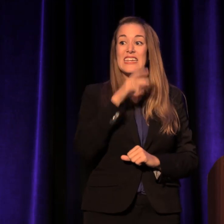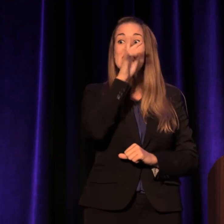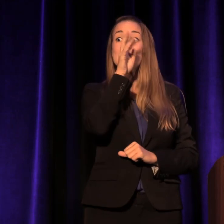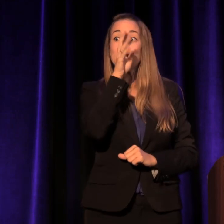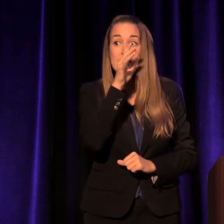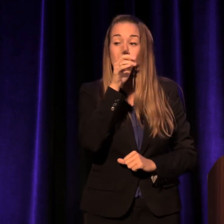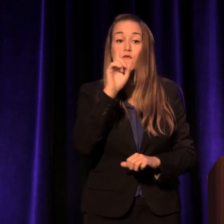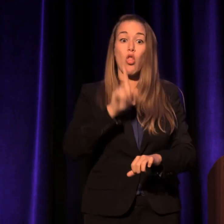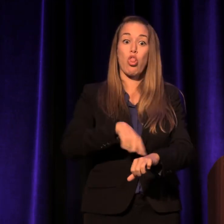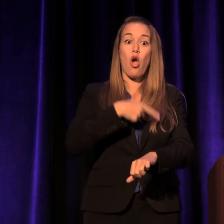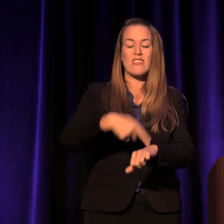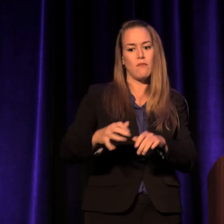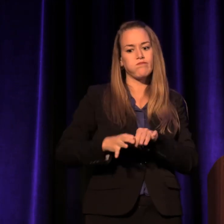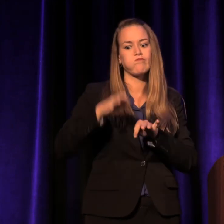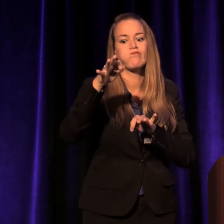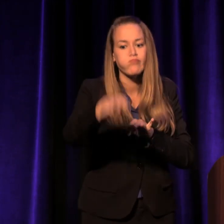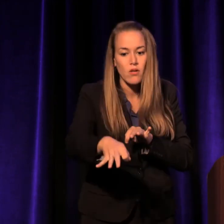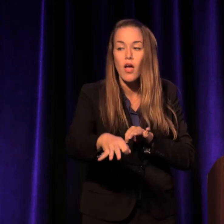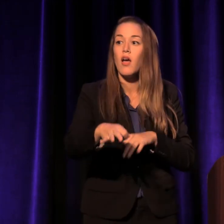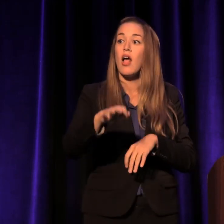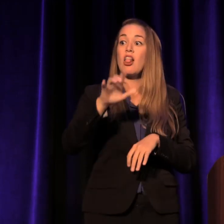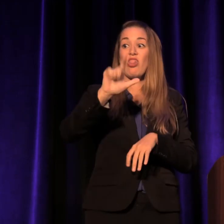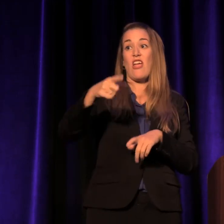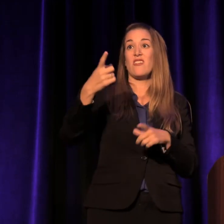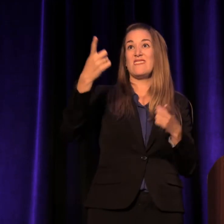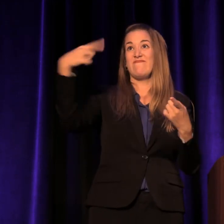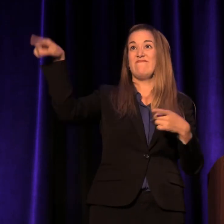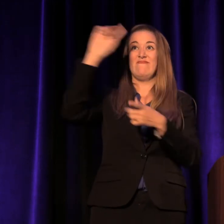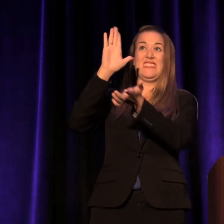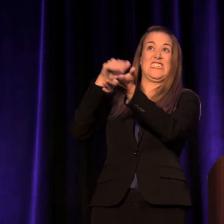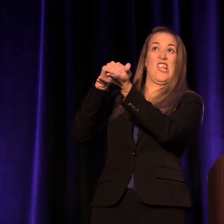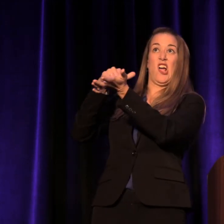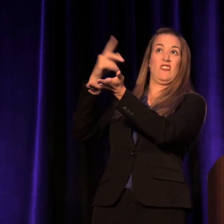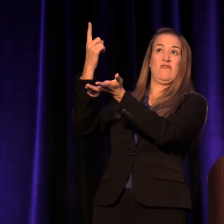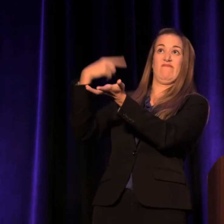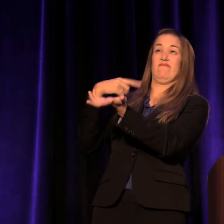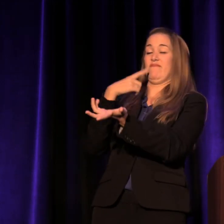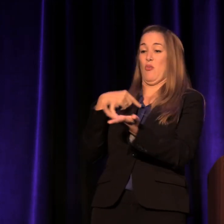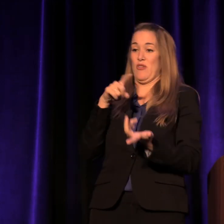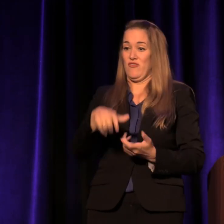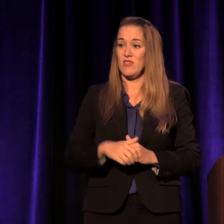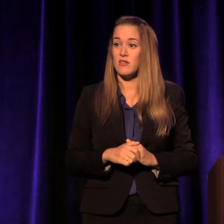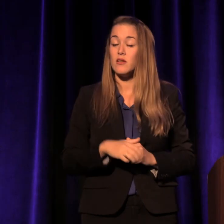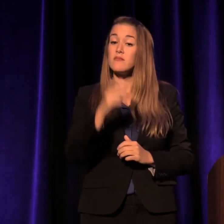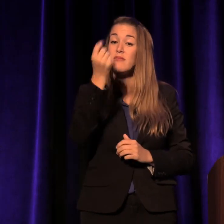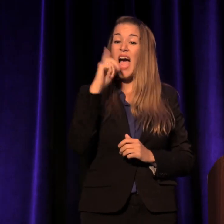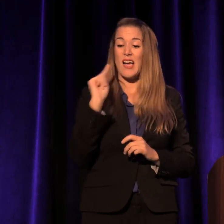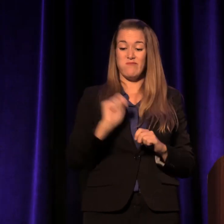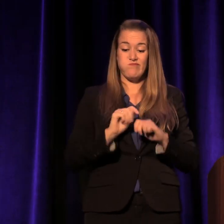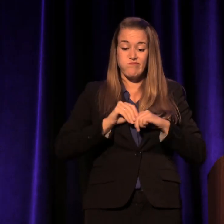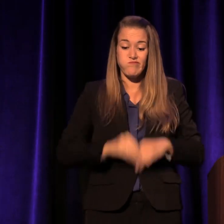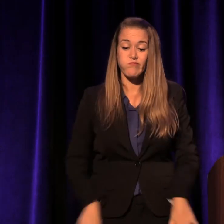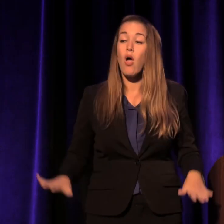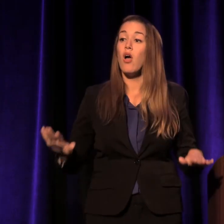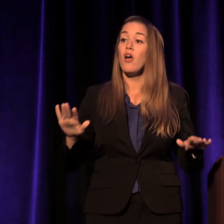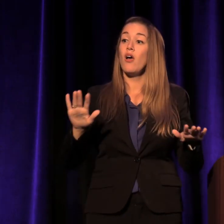much later than child psychologists and doctors suggest. I wet my pants through 6th grade,